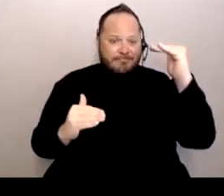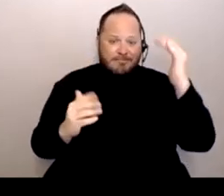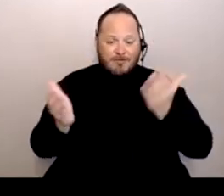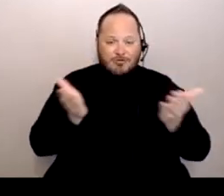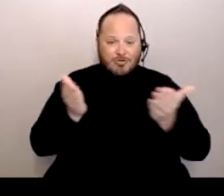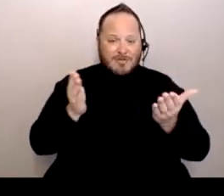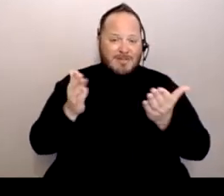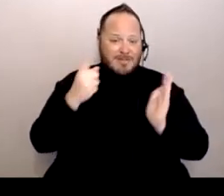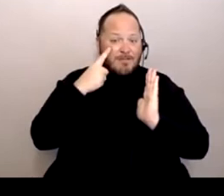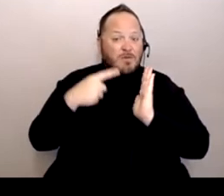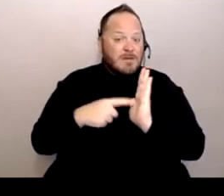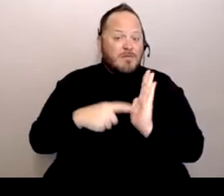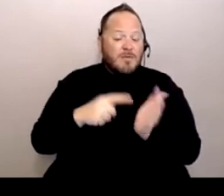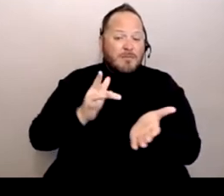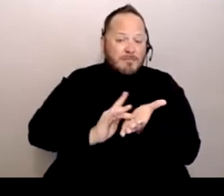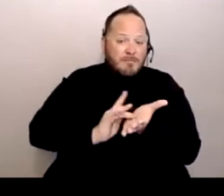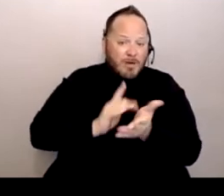the other thing was language barriers.